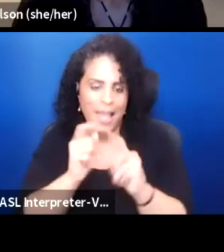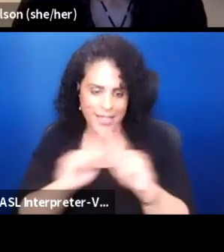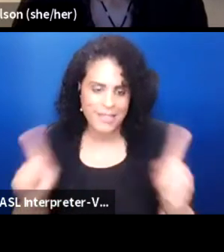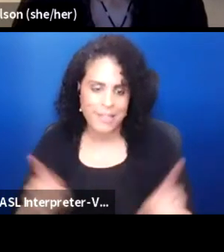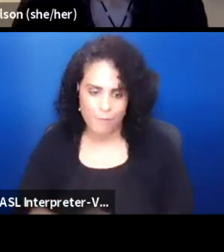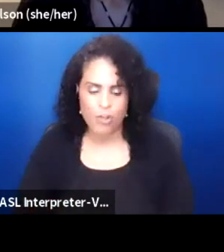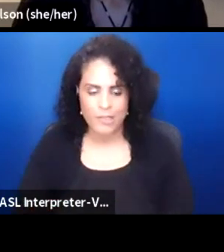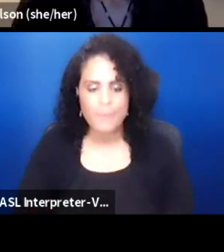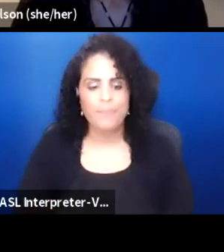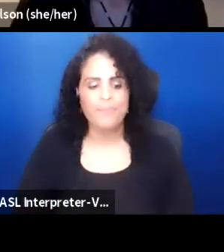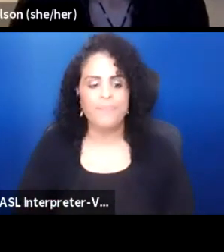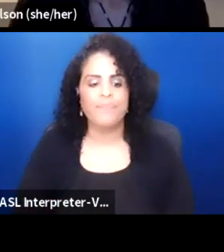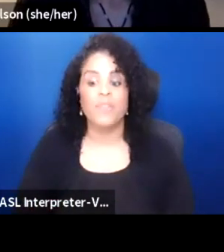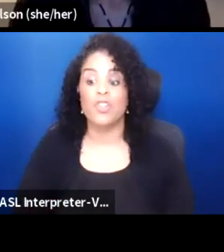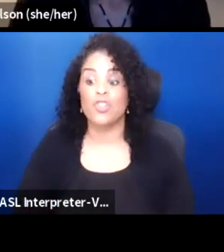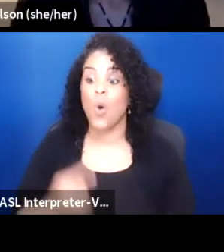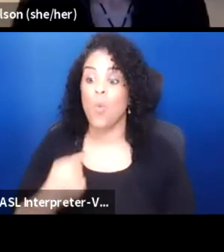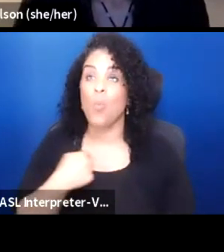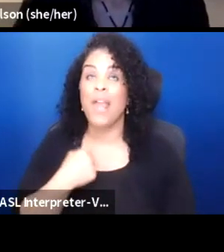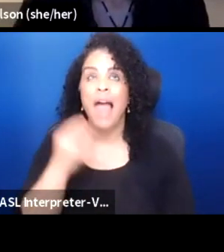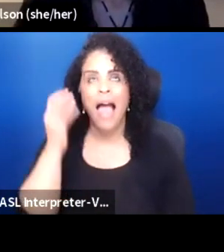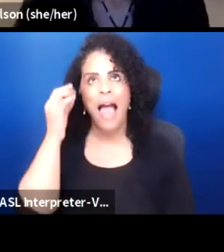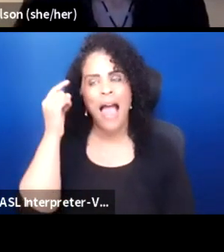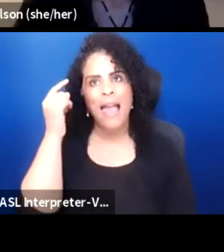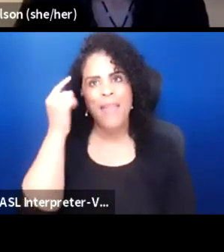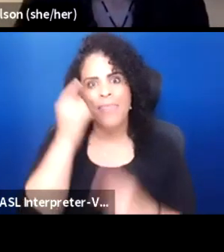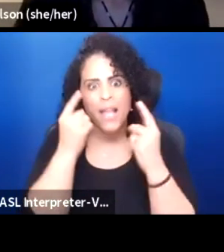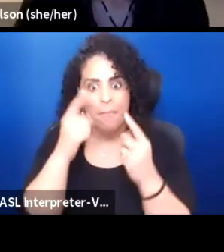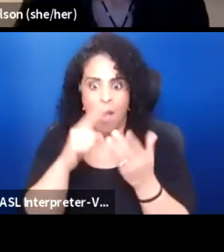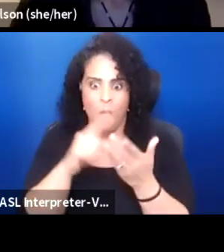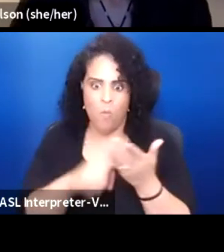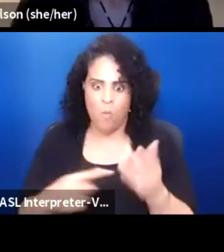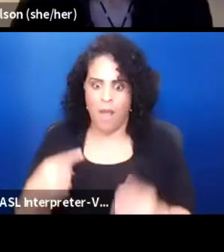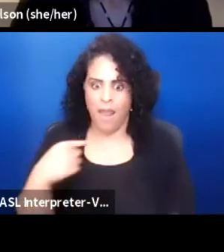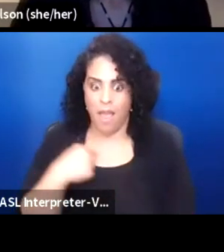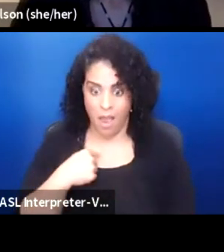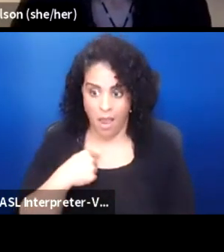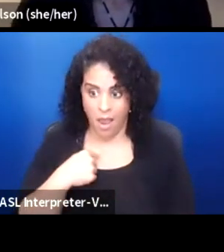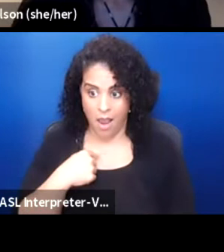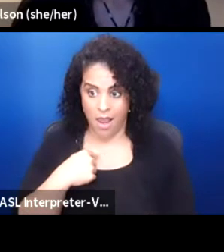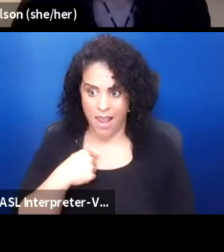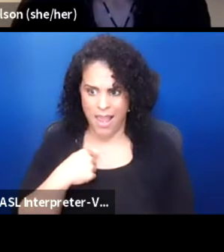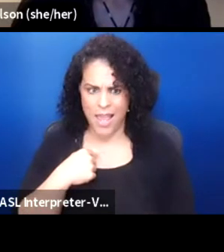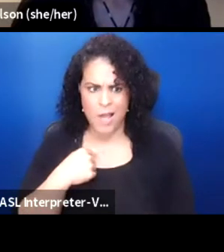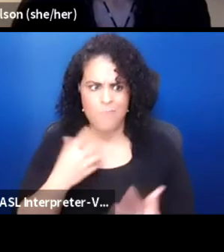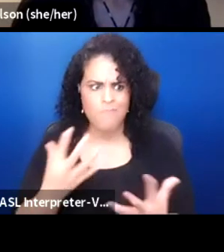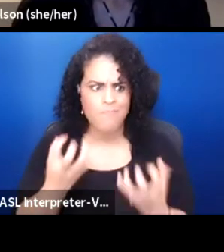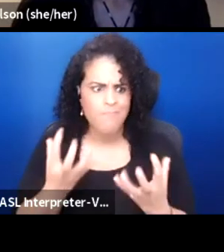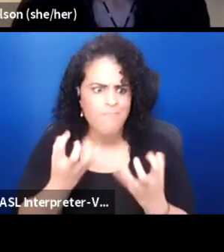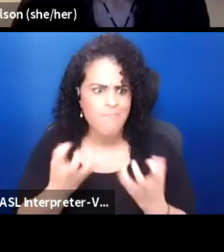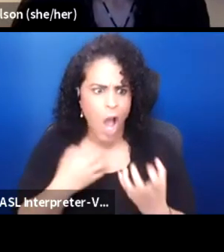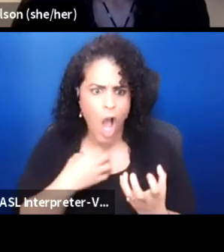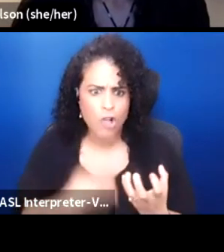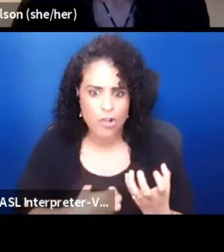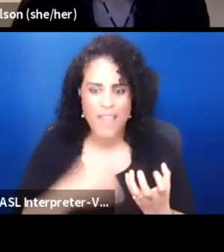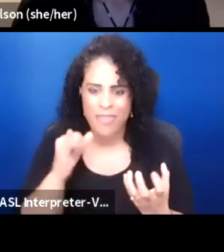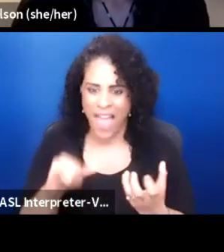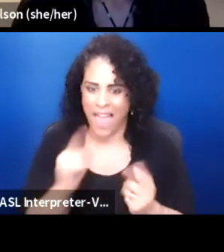So when I think about what I am hungry for, it's that conversation of,